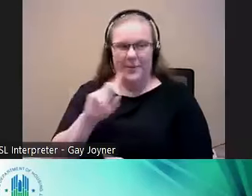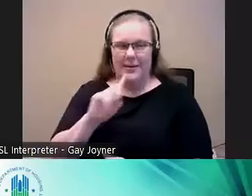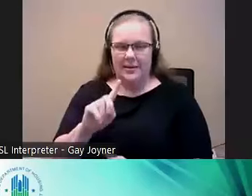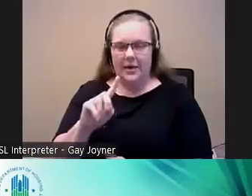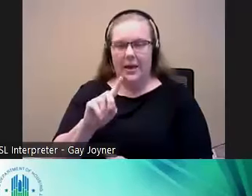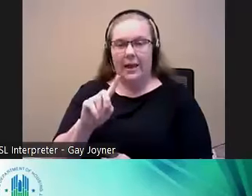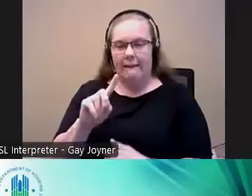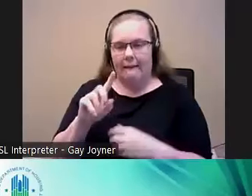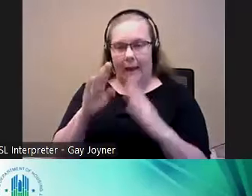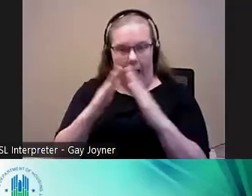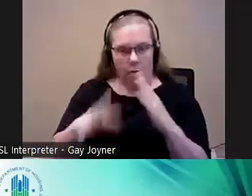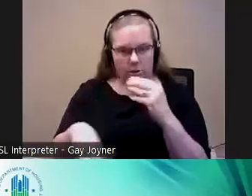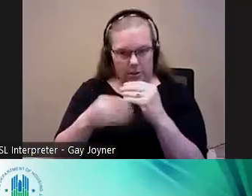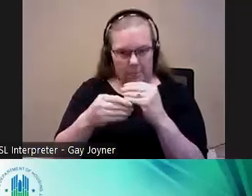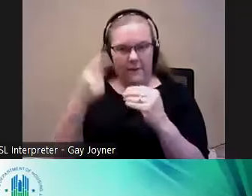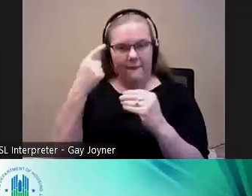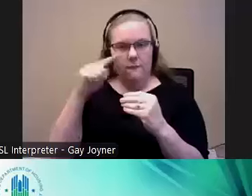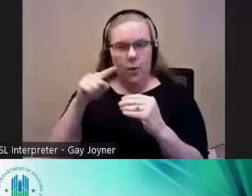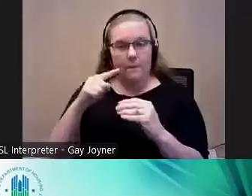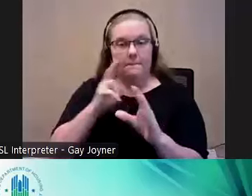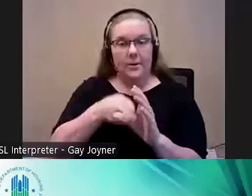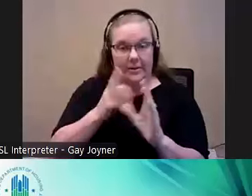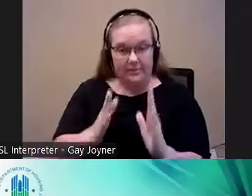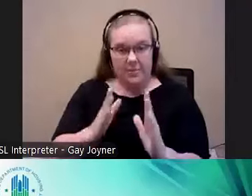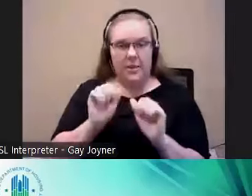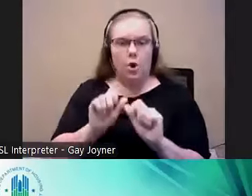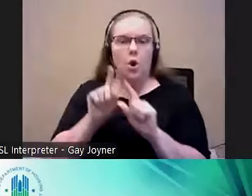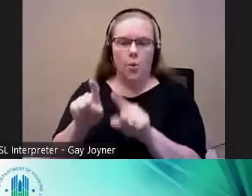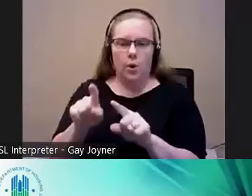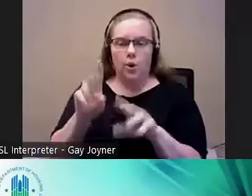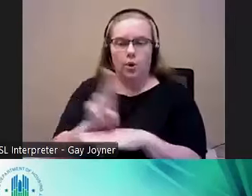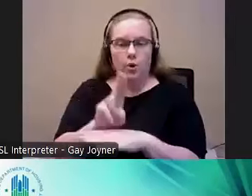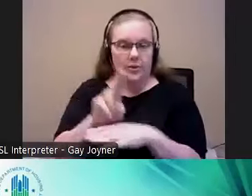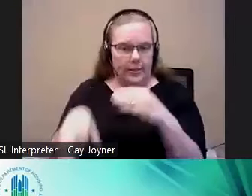subsidy who participants to use this subsidy in the private rental